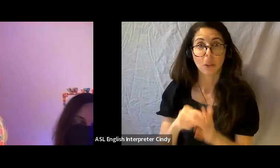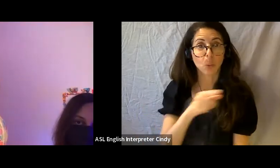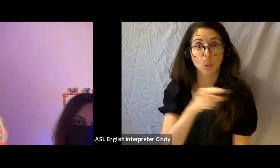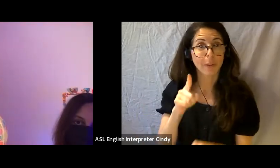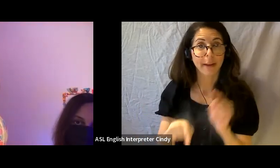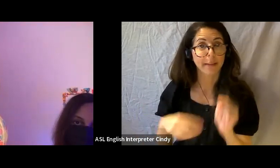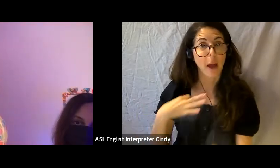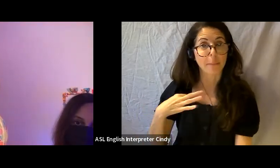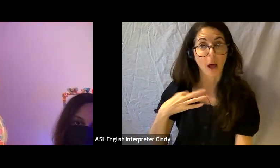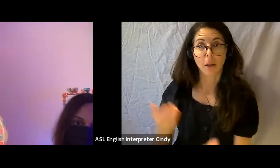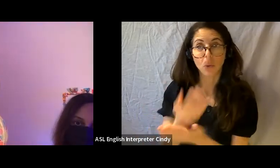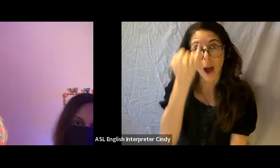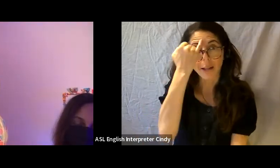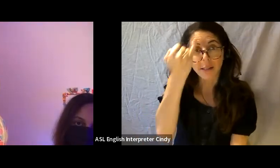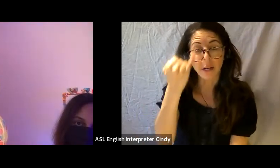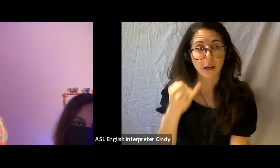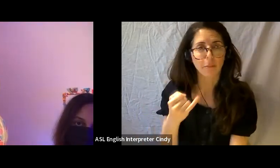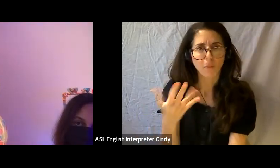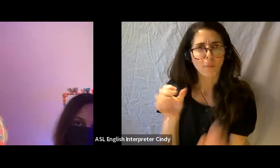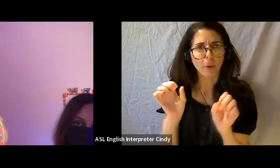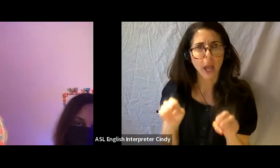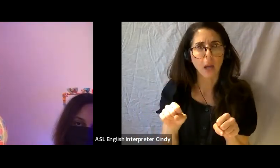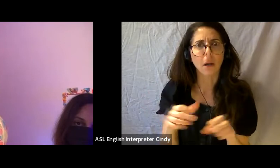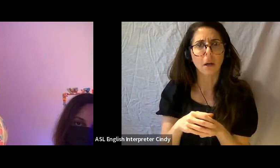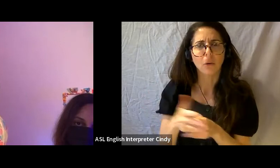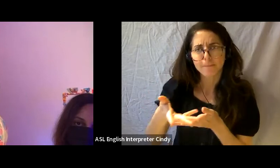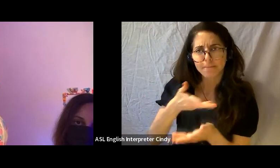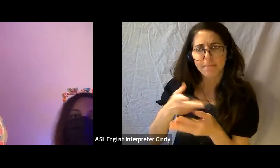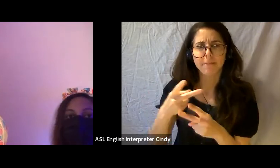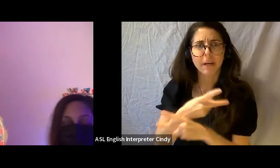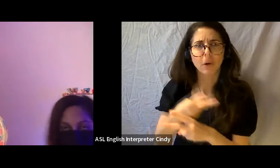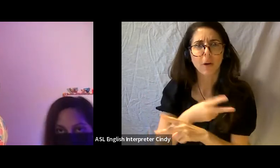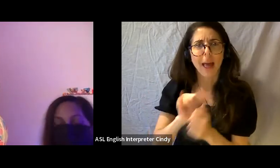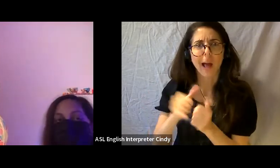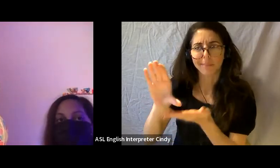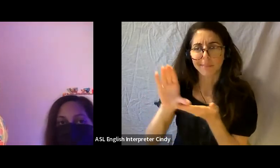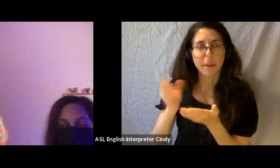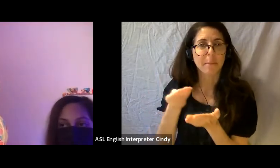we can work with you to look at funding, we can look together to see if there are ways that we can make this happen.